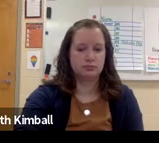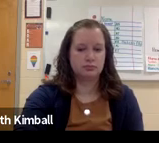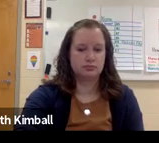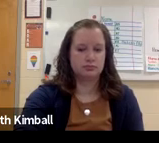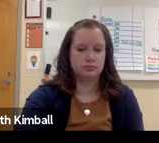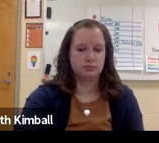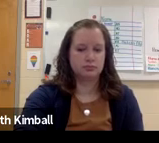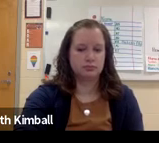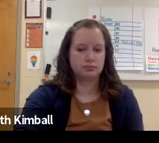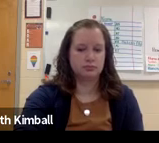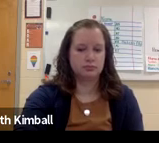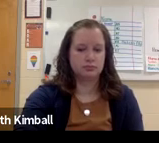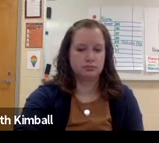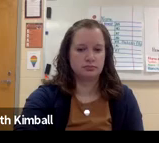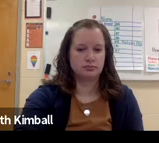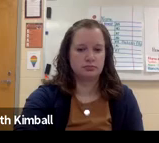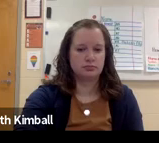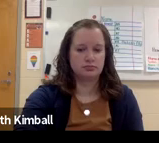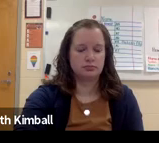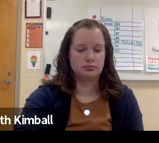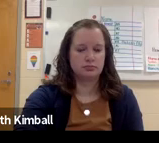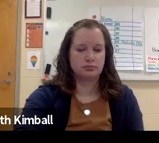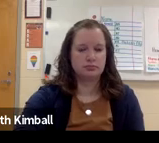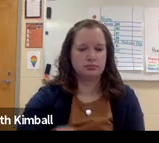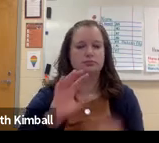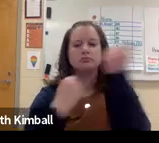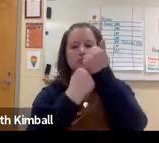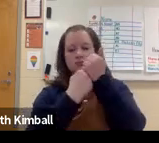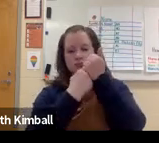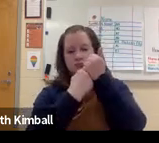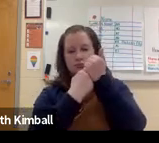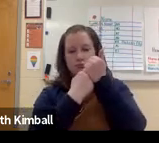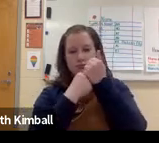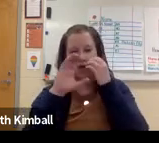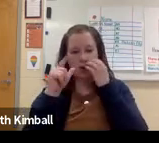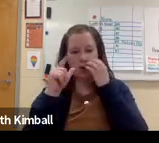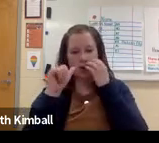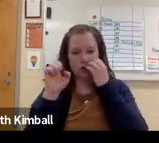So, Beth-- so people are starting